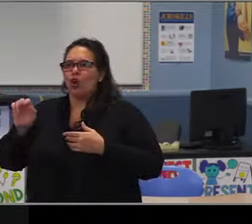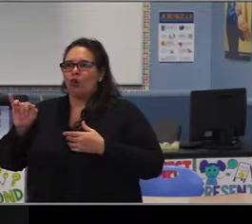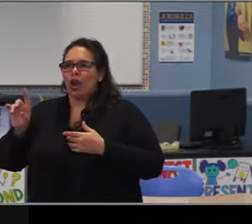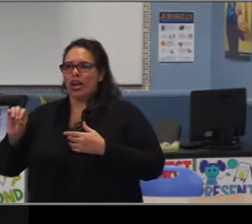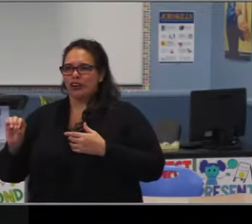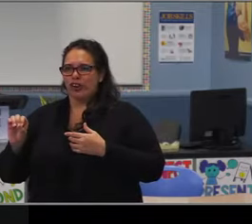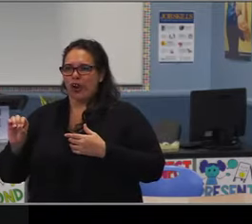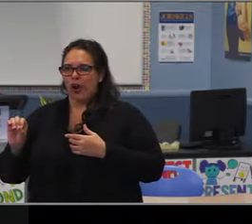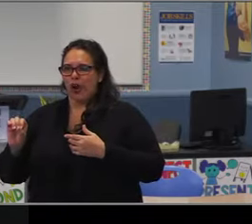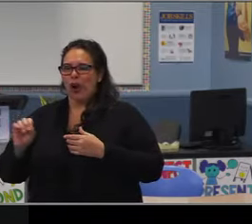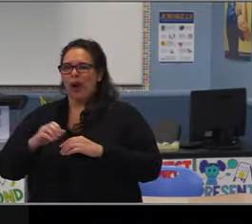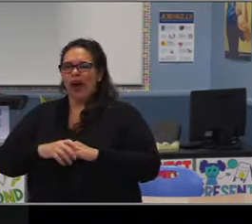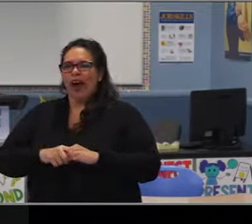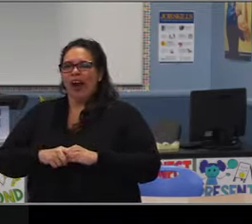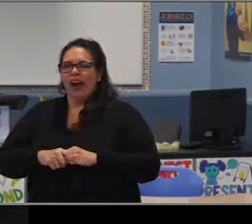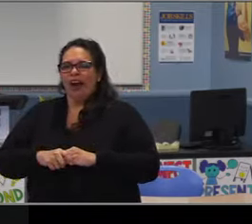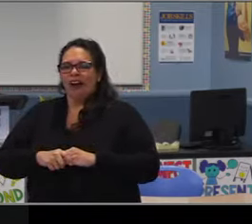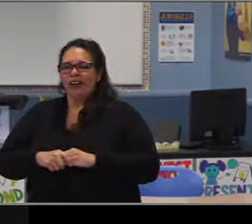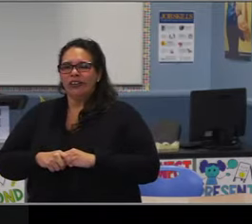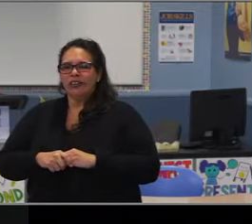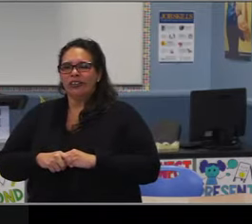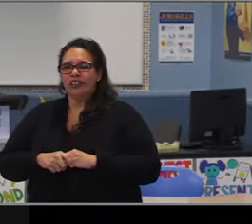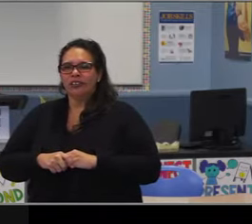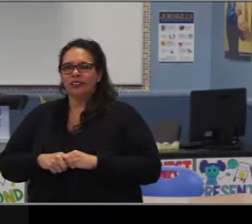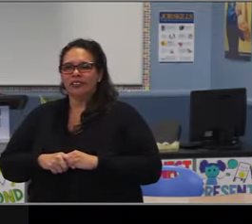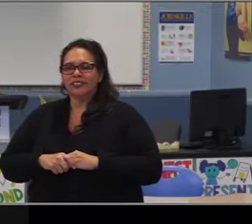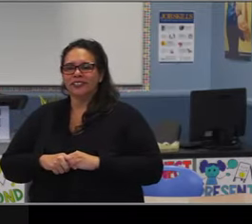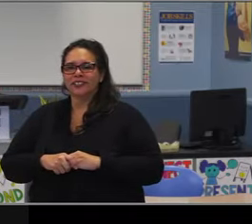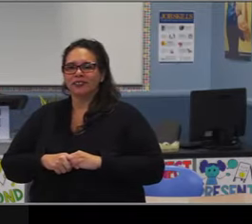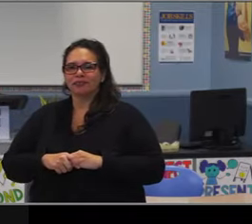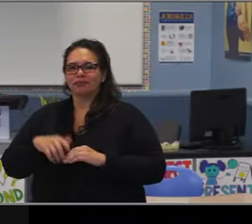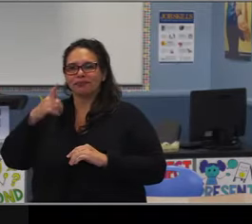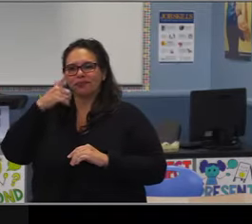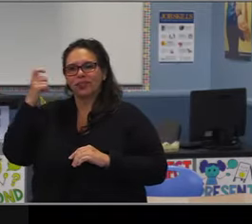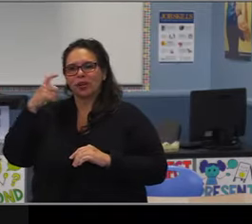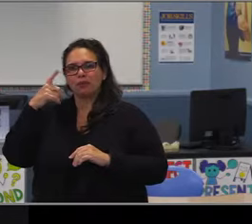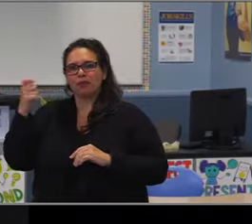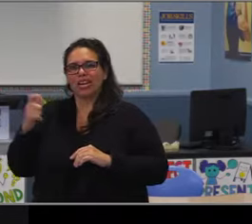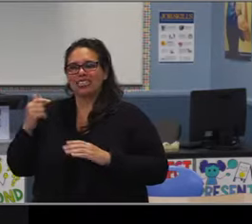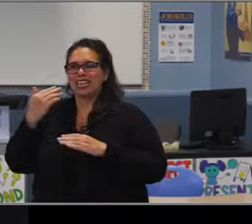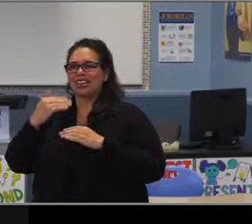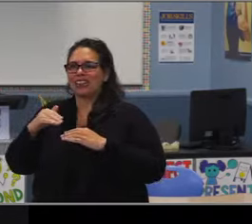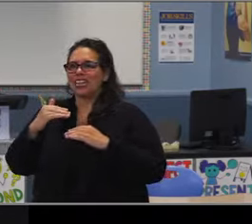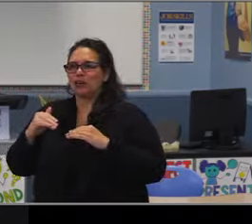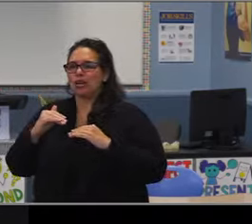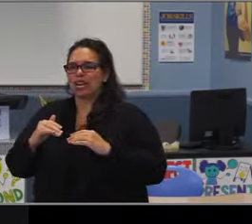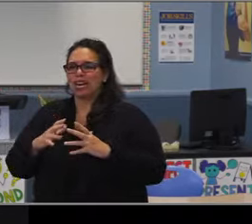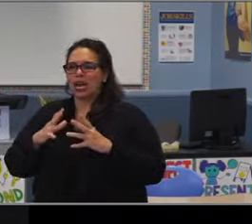both abide by a pathway and then the restrictive scheduling that takes place in a K-8 school.